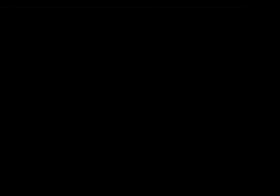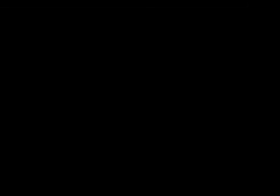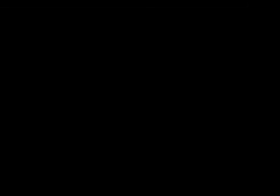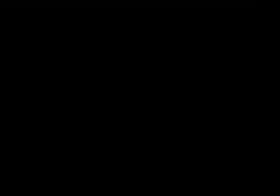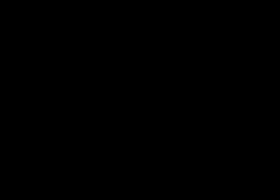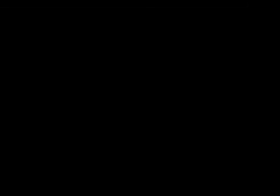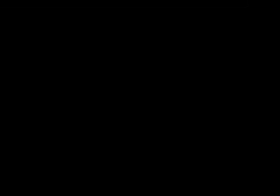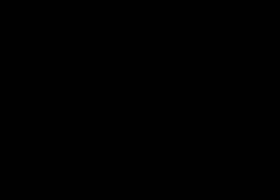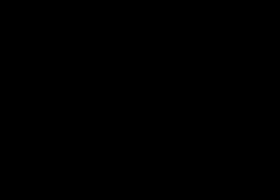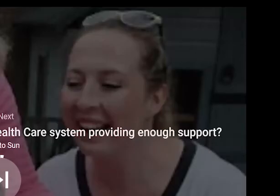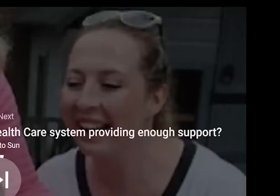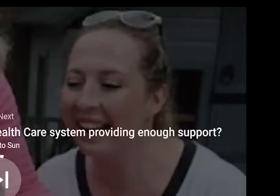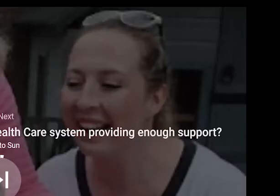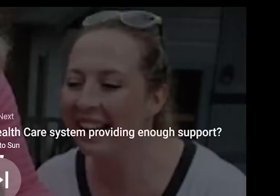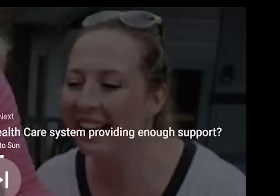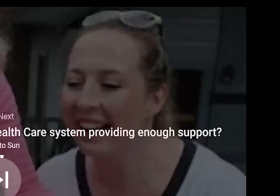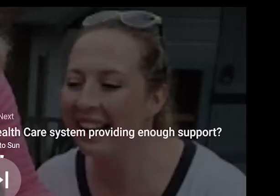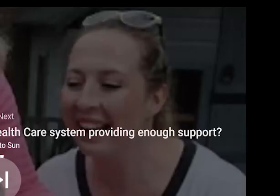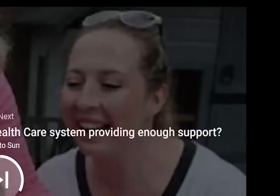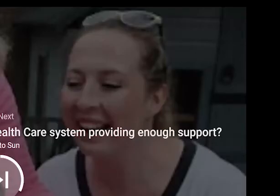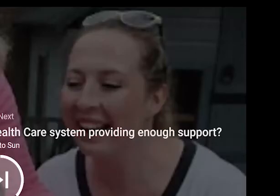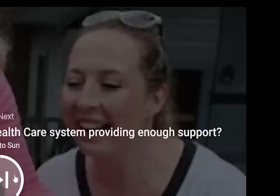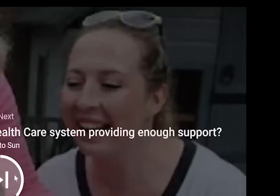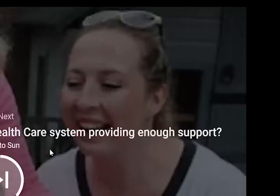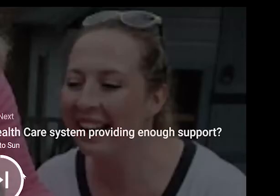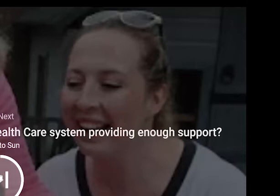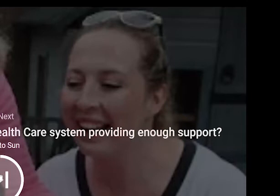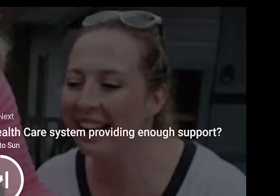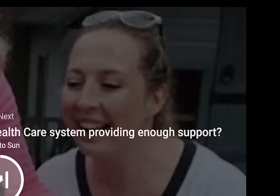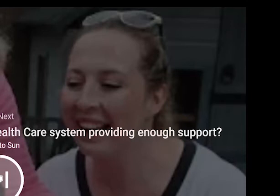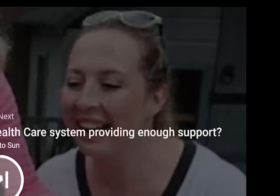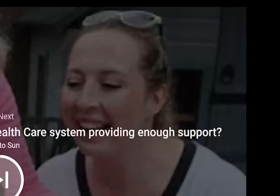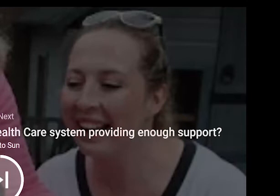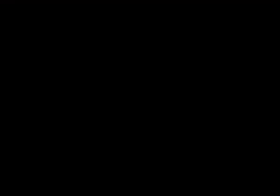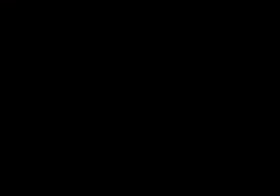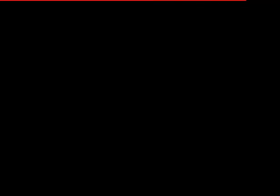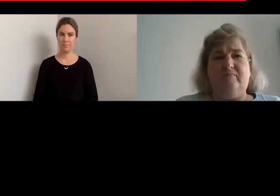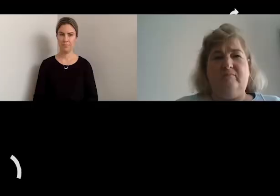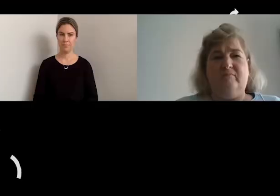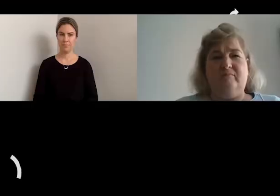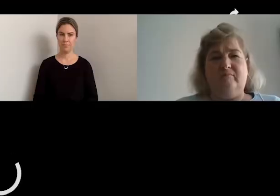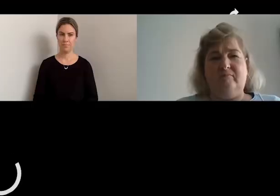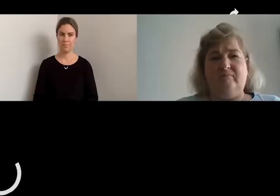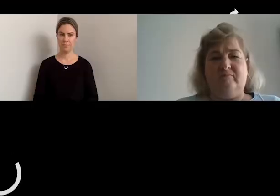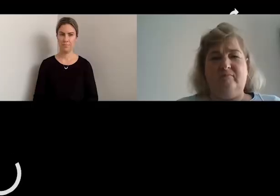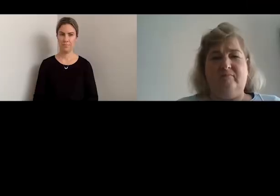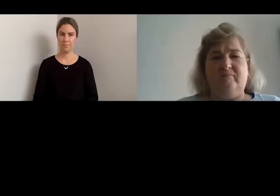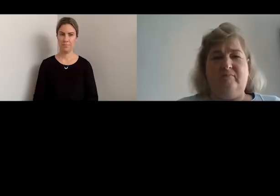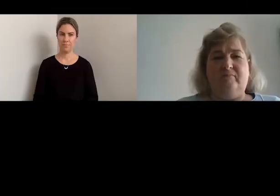City Council, Communication Republic 2014